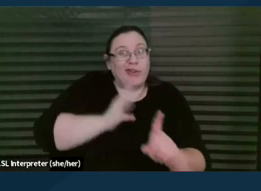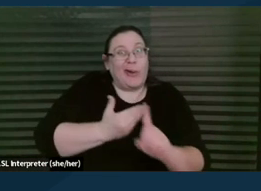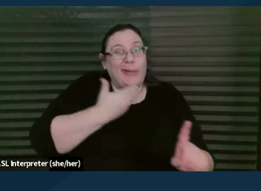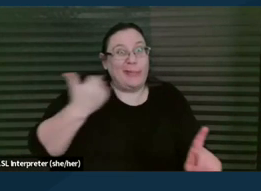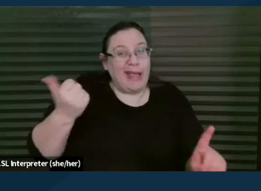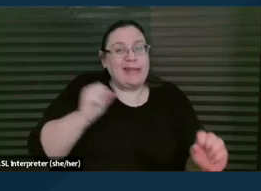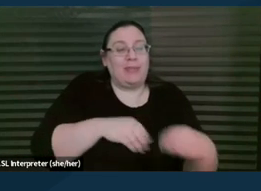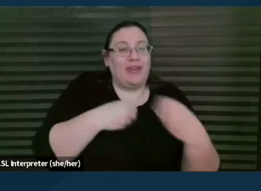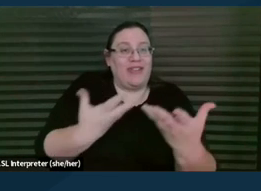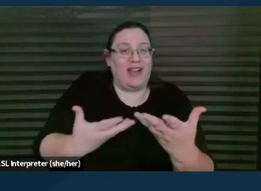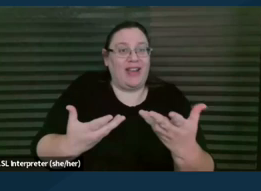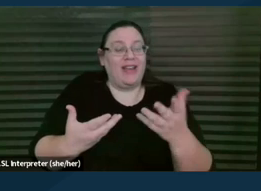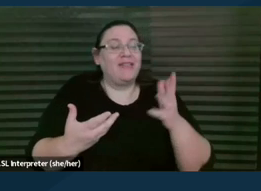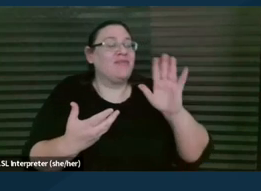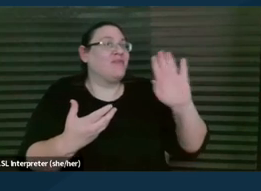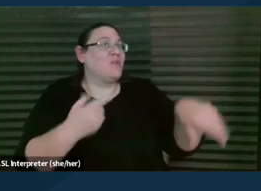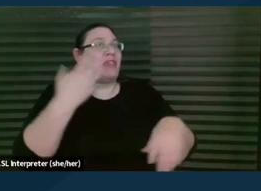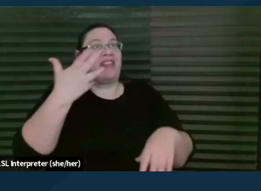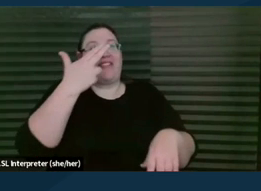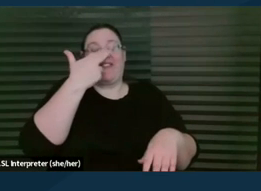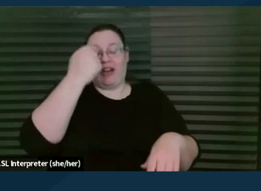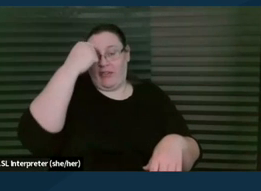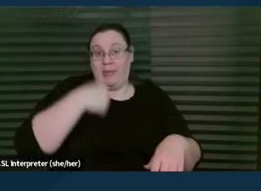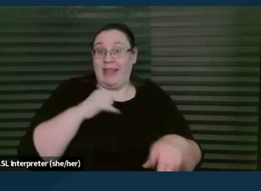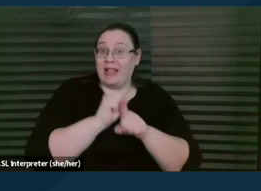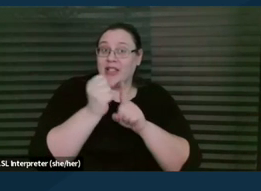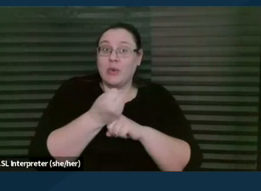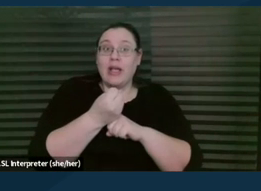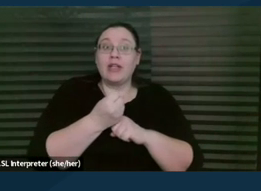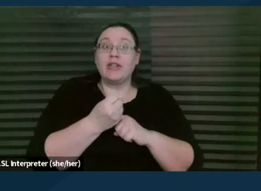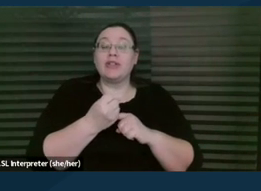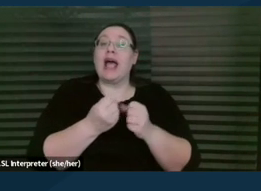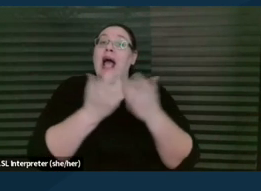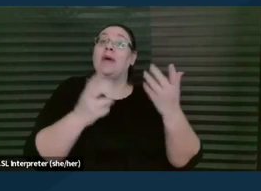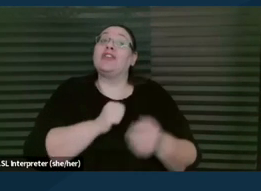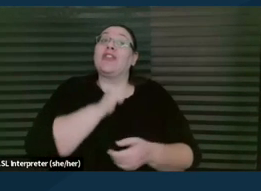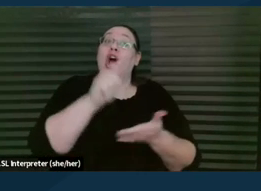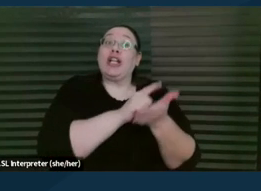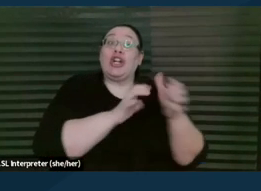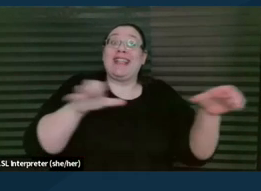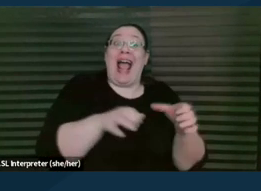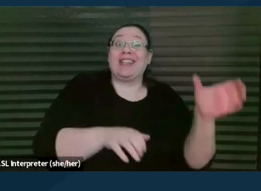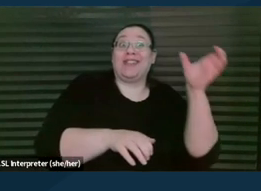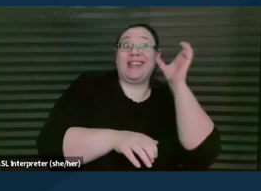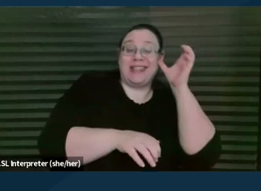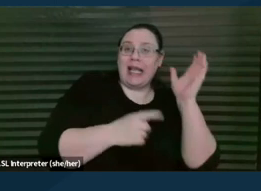One thing I find really funny in this situation is that is how much the non-attorney is doing the active listening and how much the attorney sometimes is not.